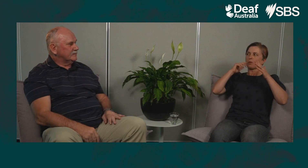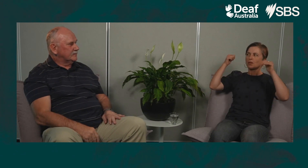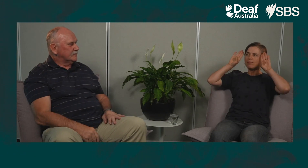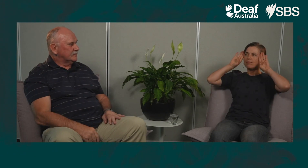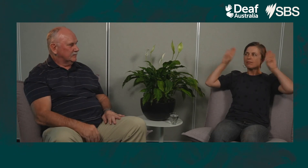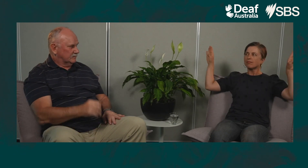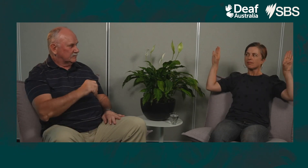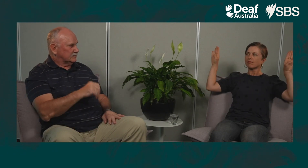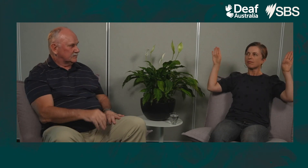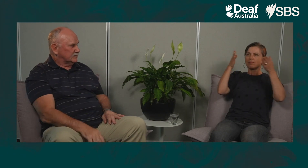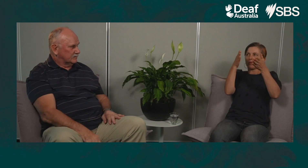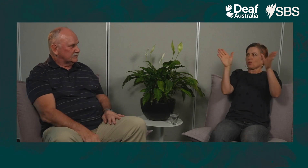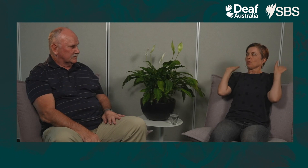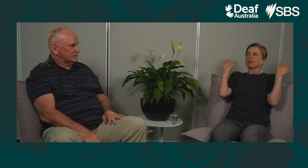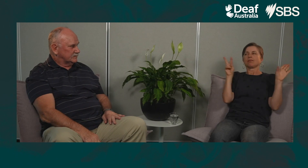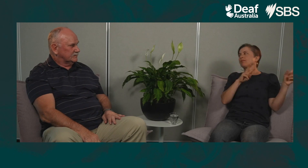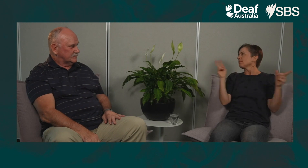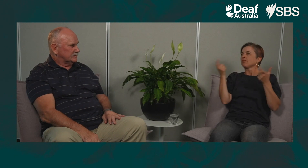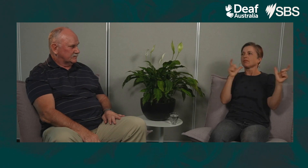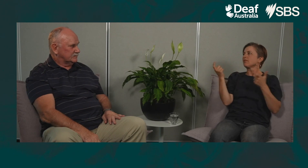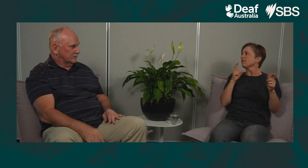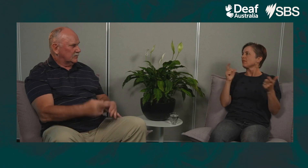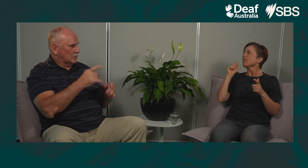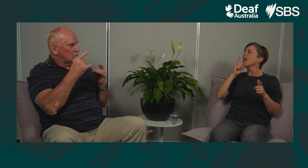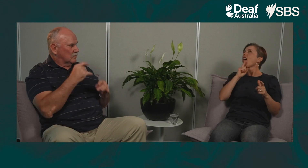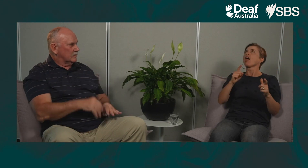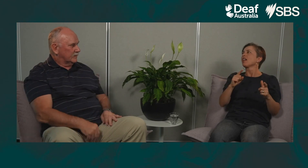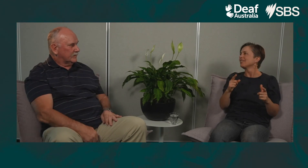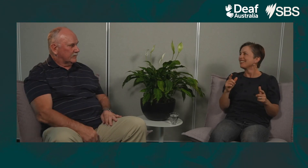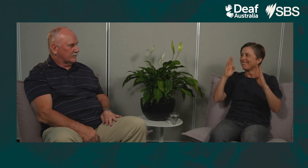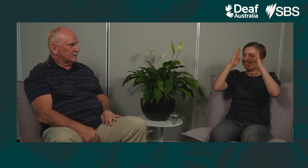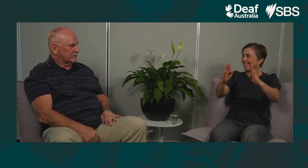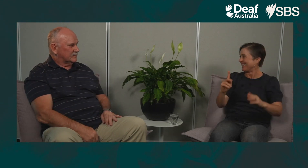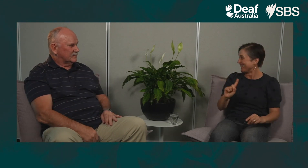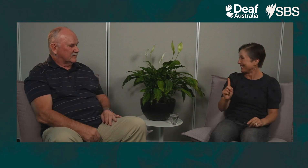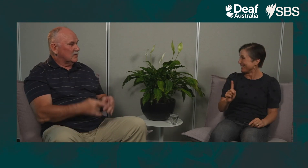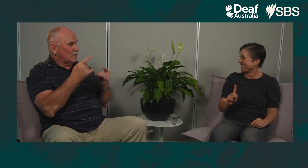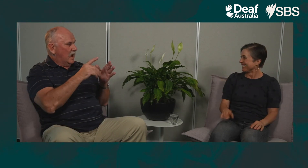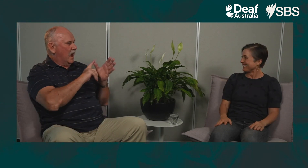Yes. Deaf people use their peripheral vision and actively monitor what is happening around them. I think hearing people don’t bother right?